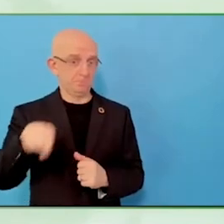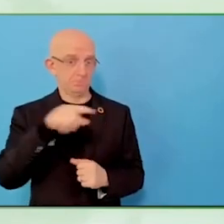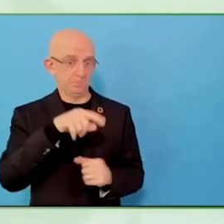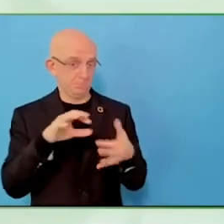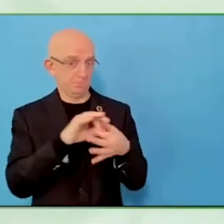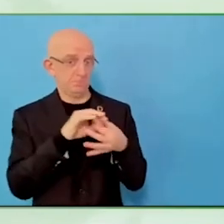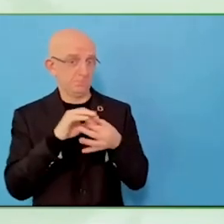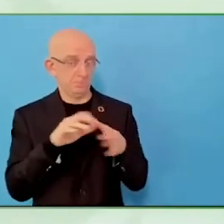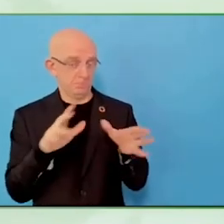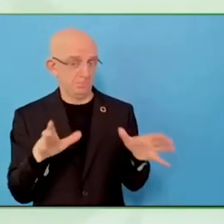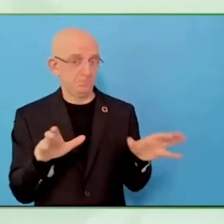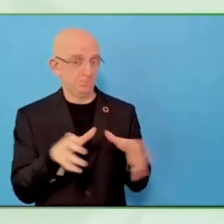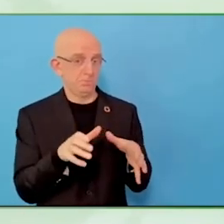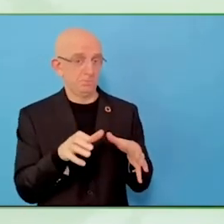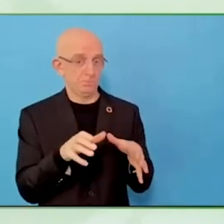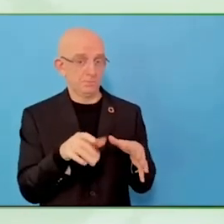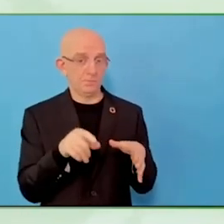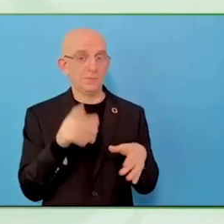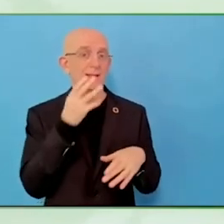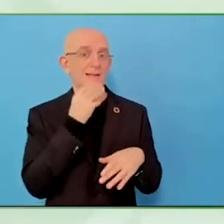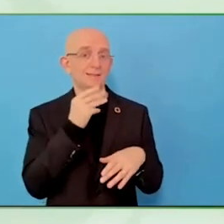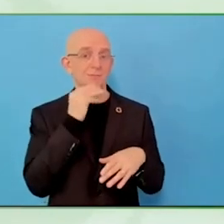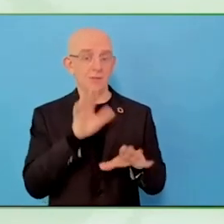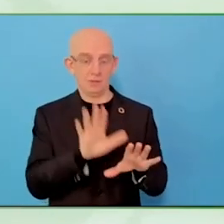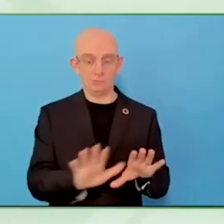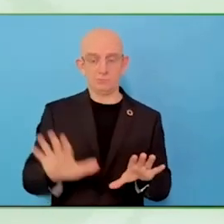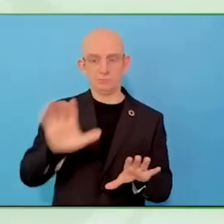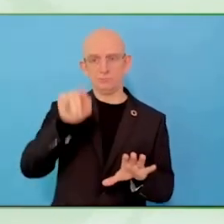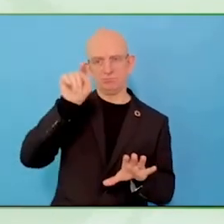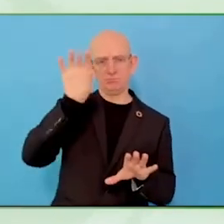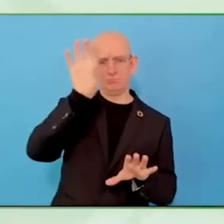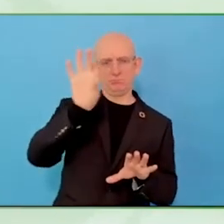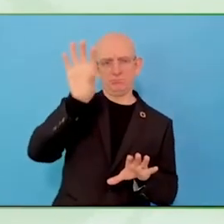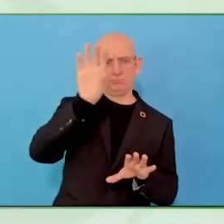They sit together, learn together, rely on each other, understand each other.